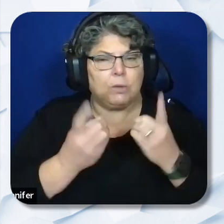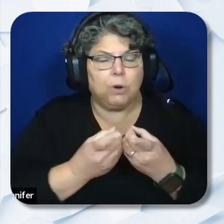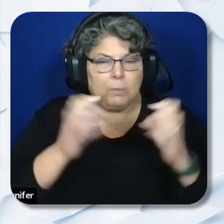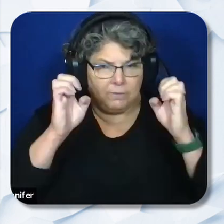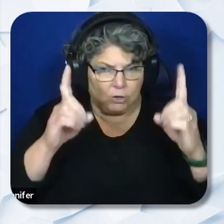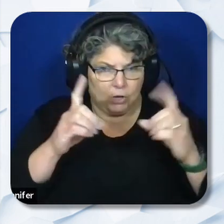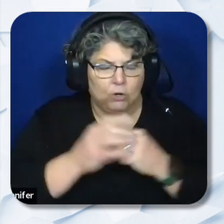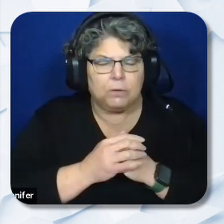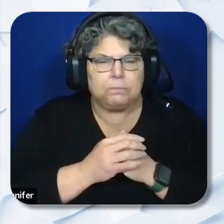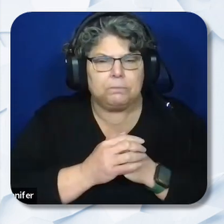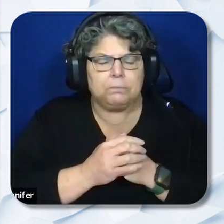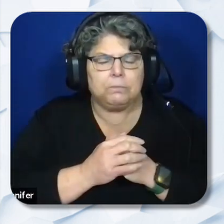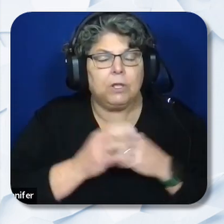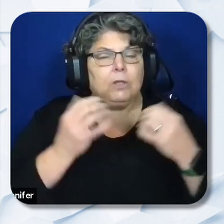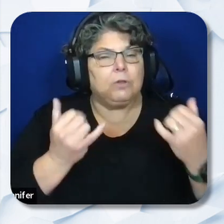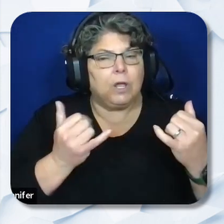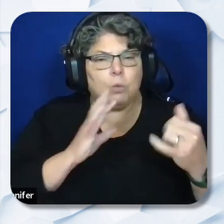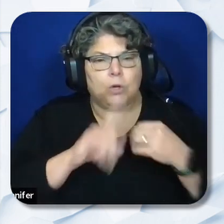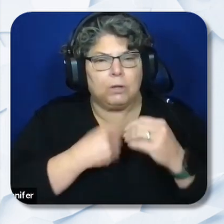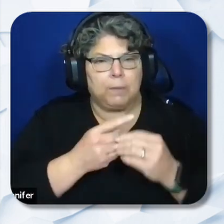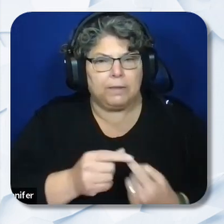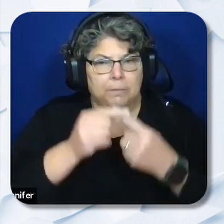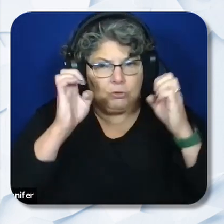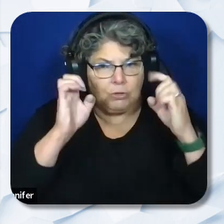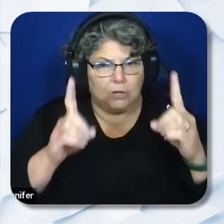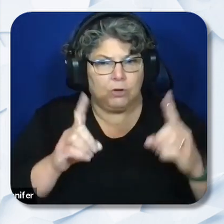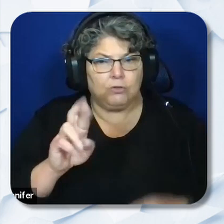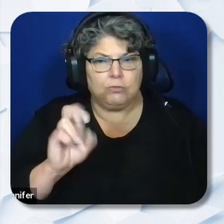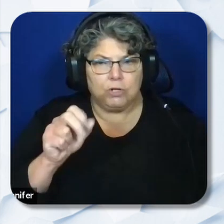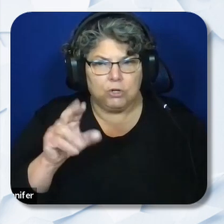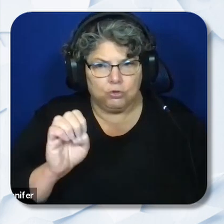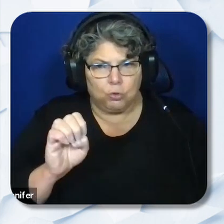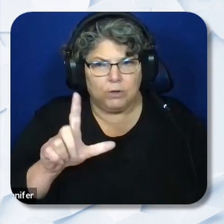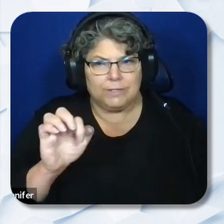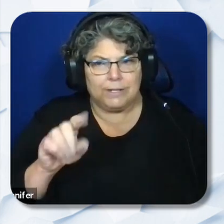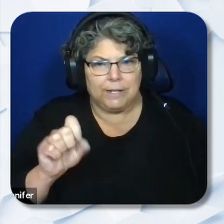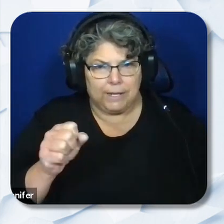Today we are going over the Special Education Resource Leads Request for Applications. This